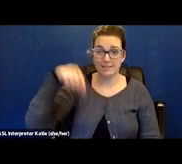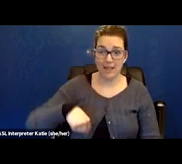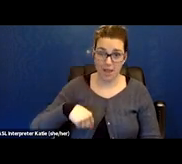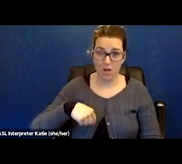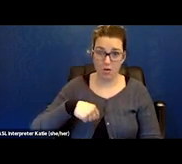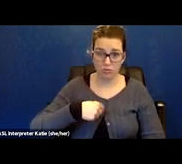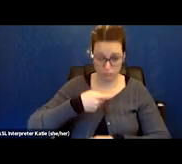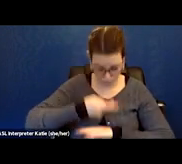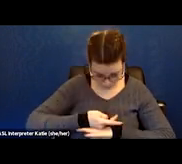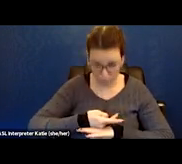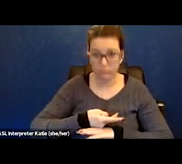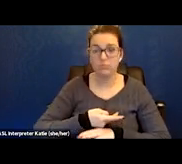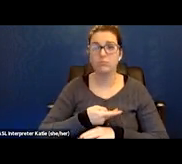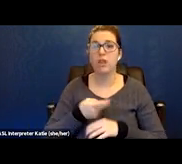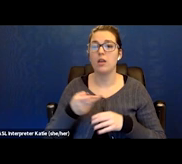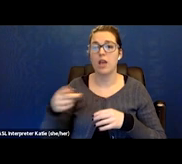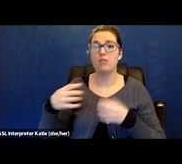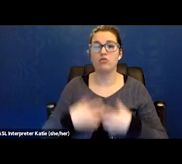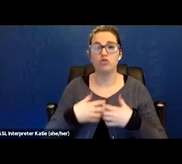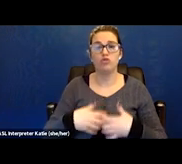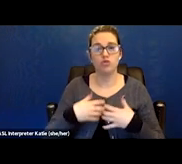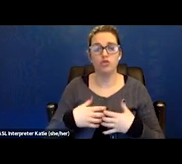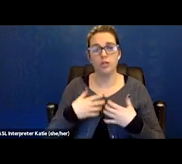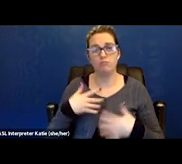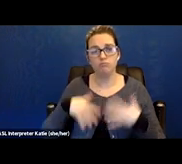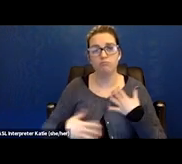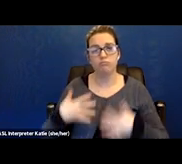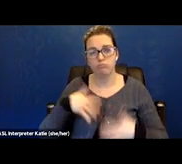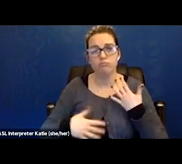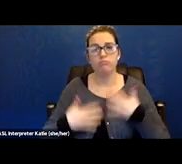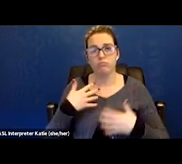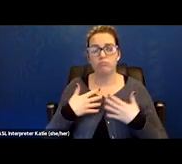and that's what really left me with some pretty detrimental,